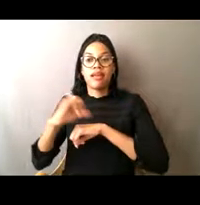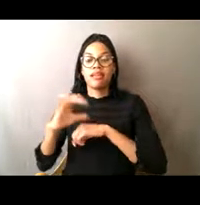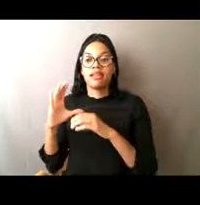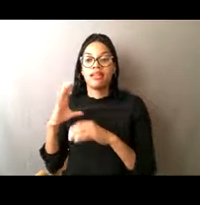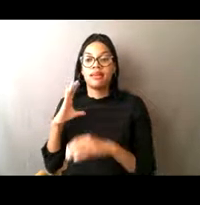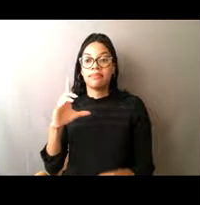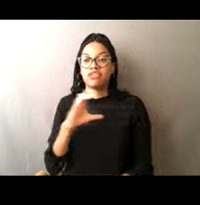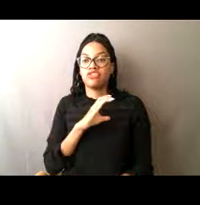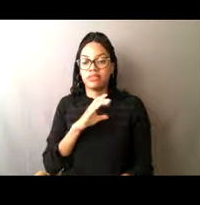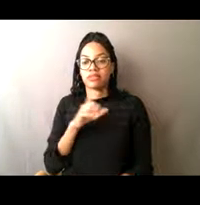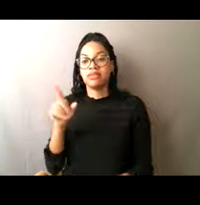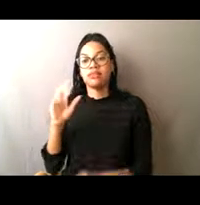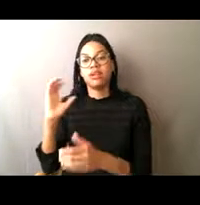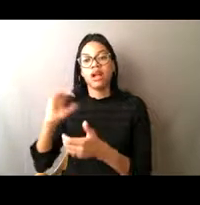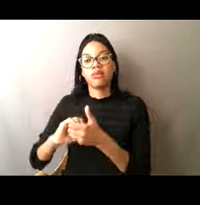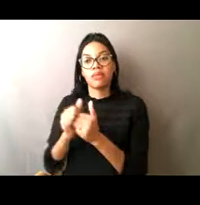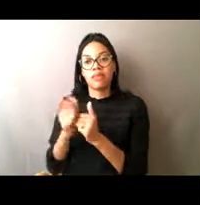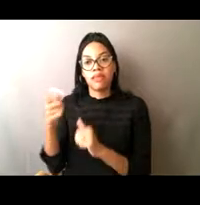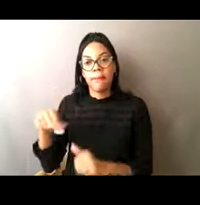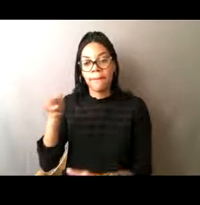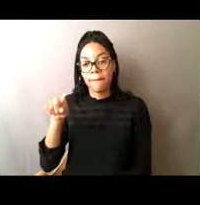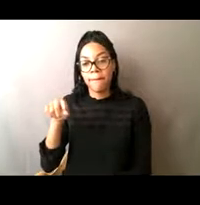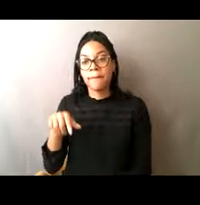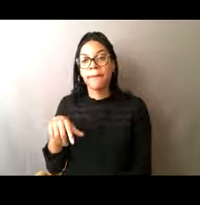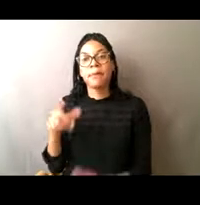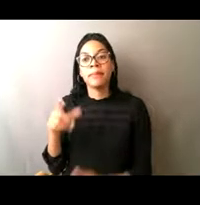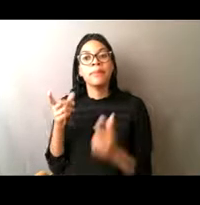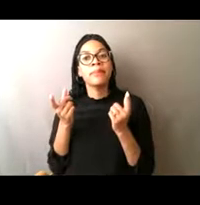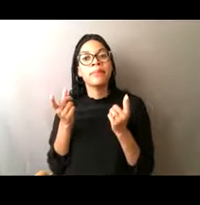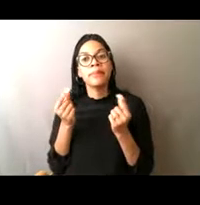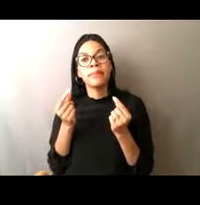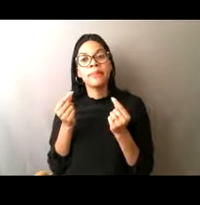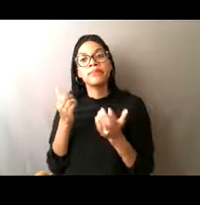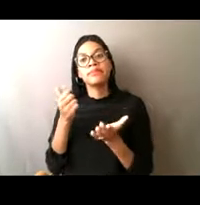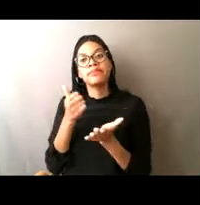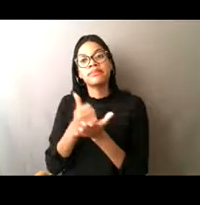just to work on managing the health of the mammal populations.